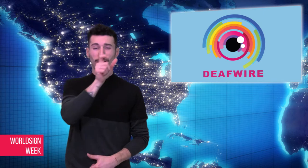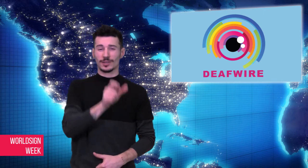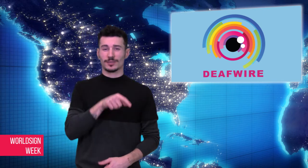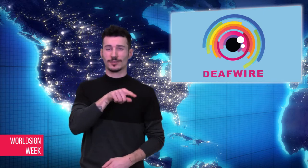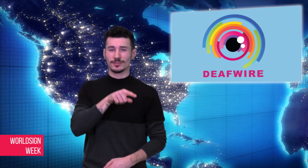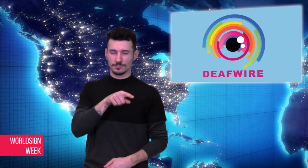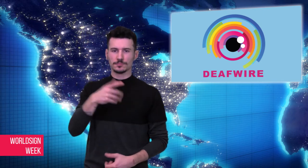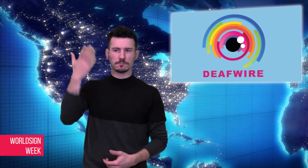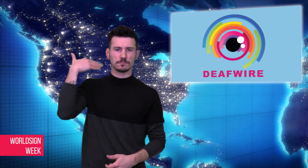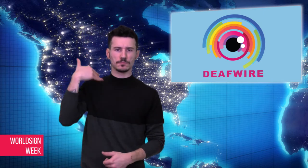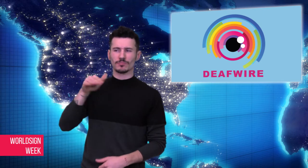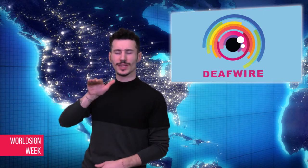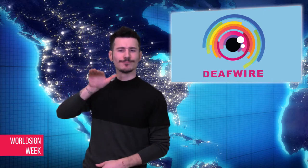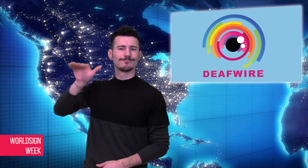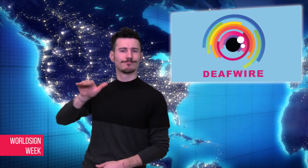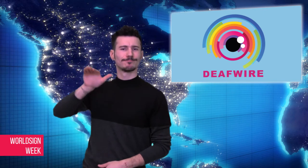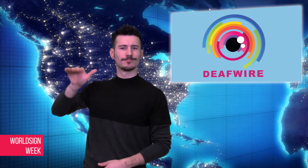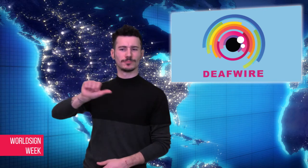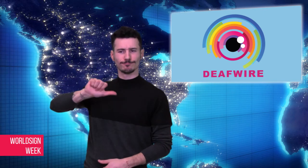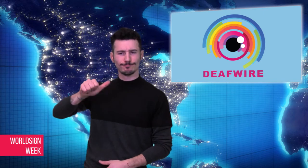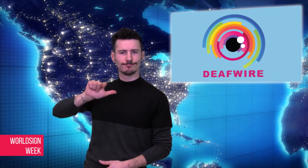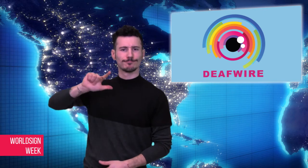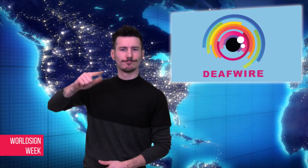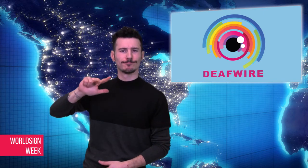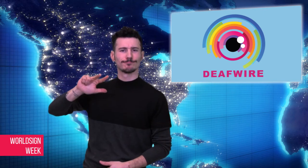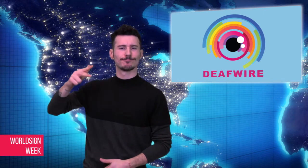promoter initially offered a free